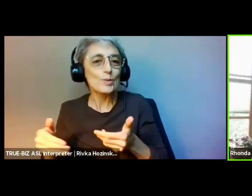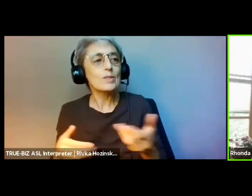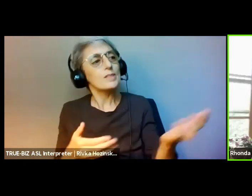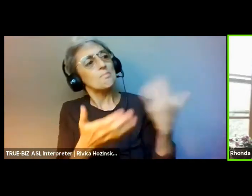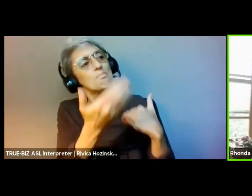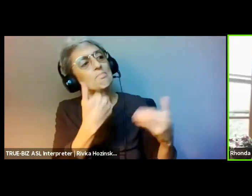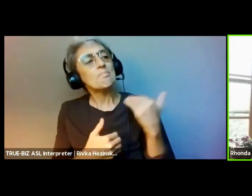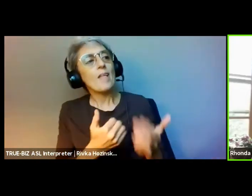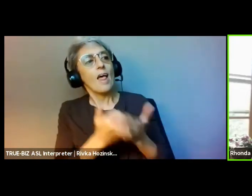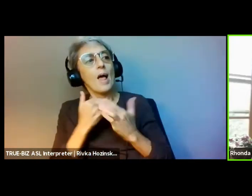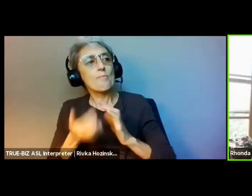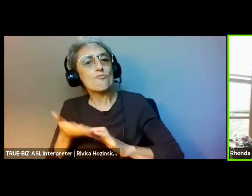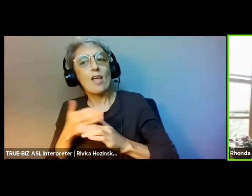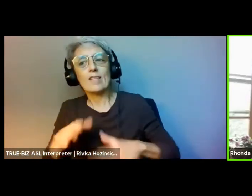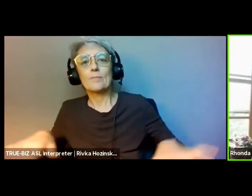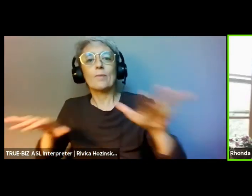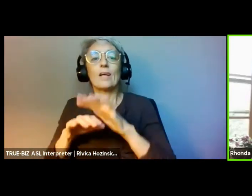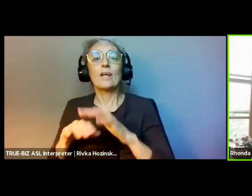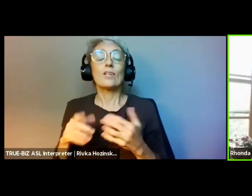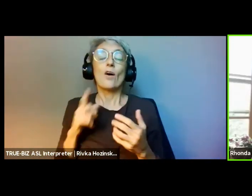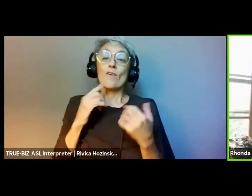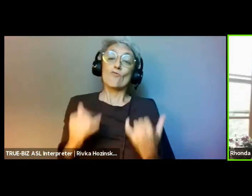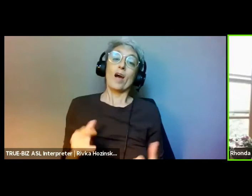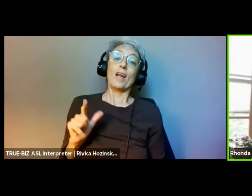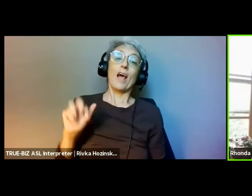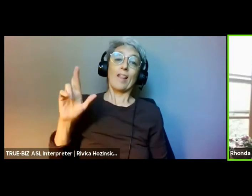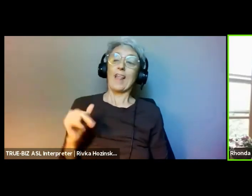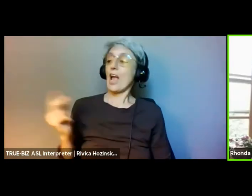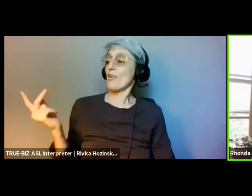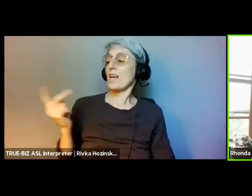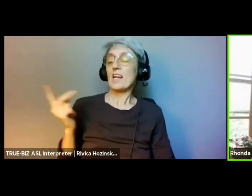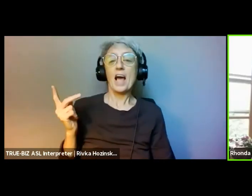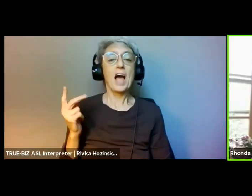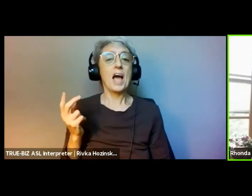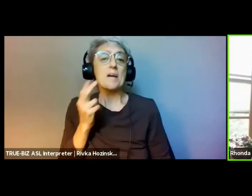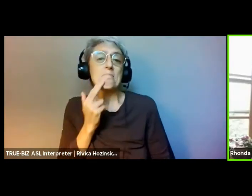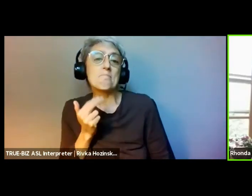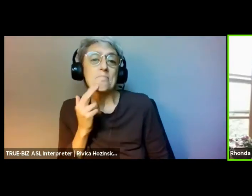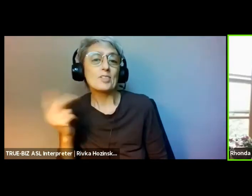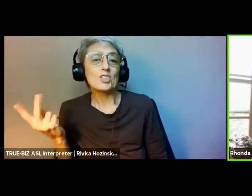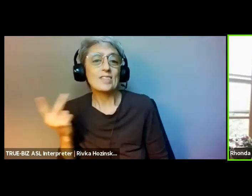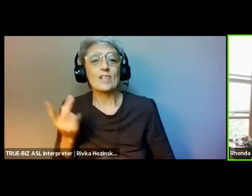were responses actually, from people who work in institutional philanthropy.